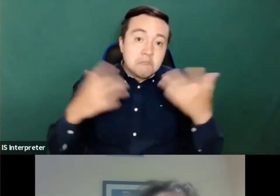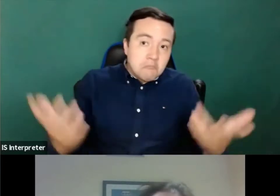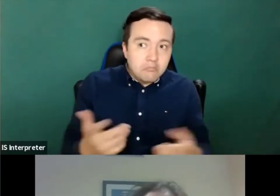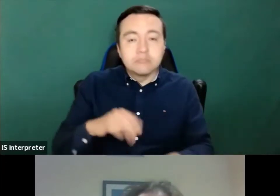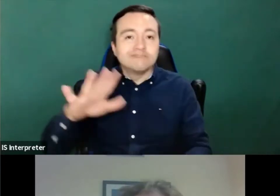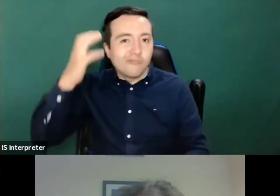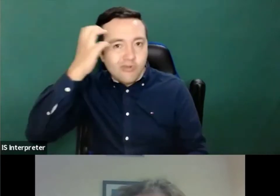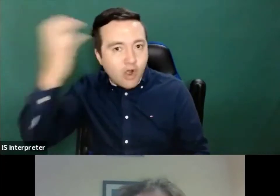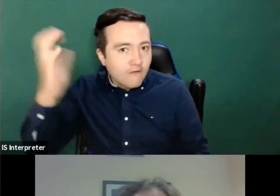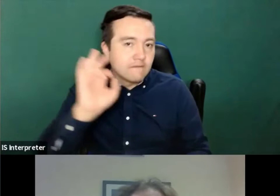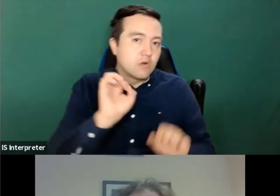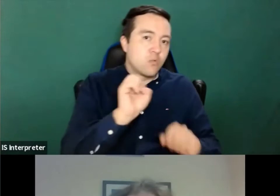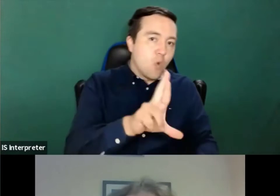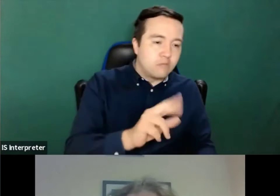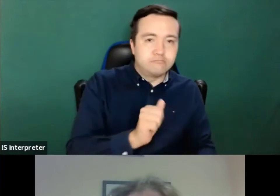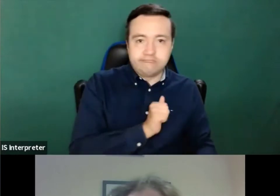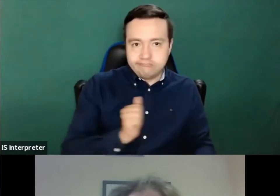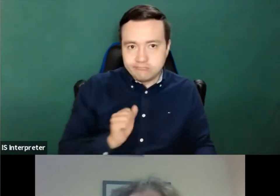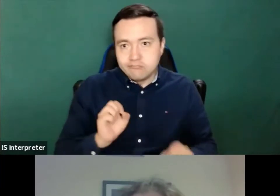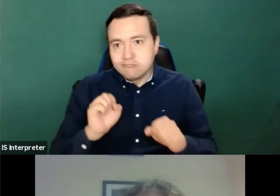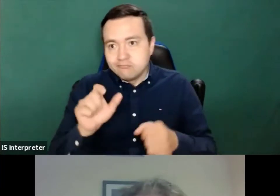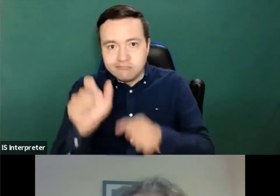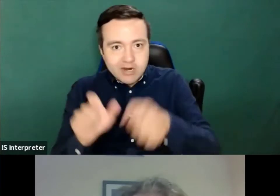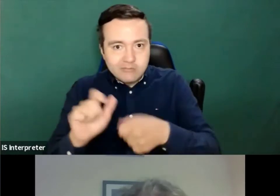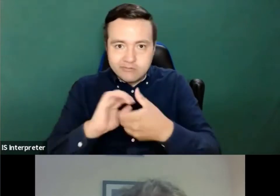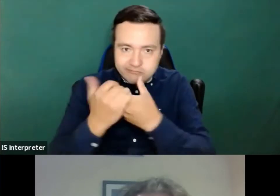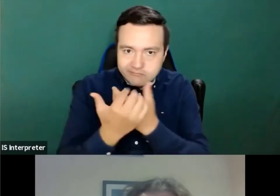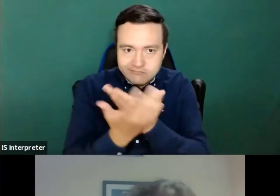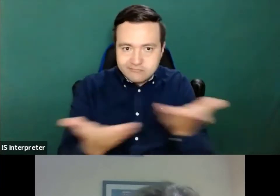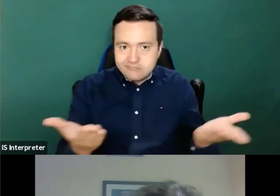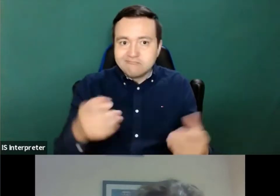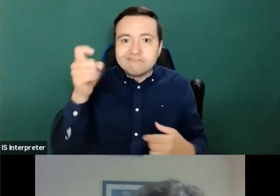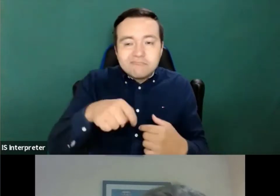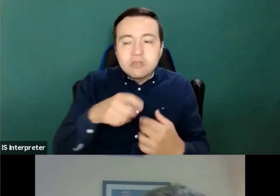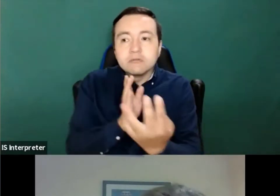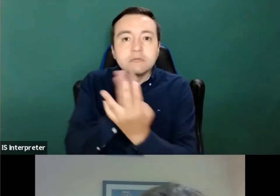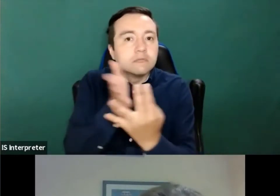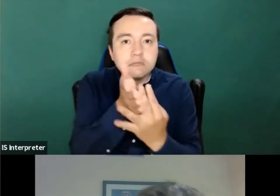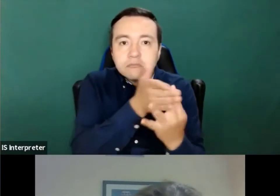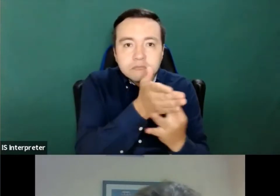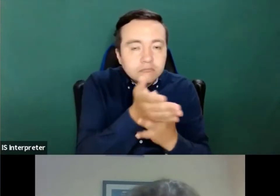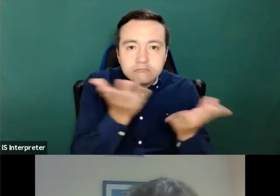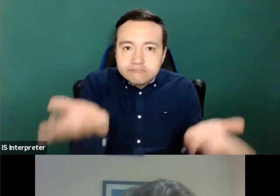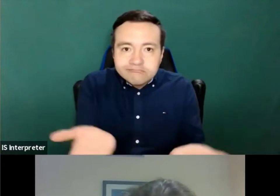All members do invest a lot of time and resources in tips and tools to guarantee that blind